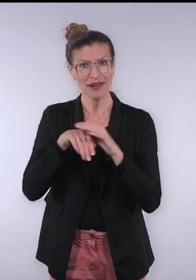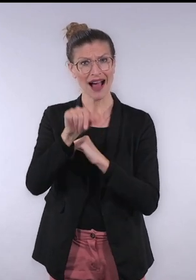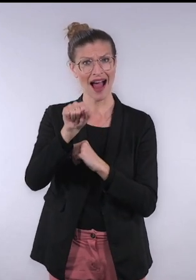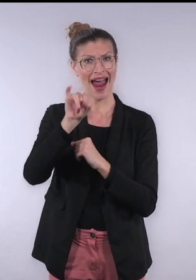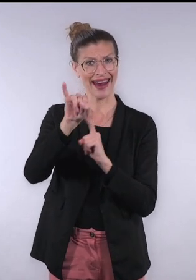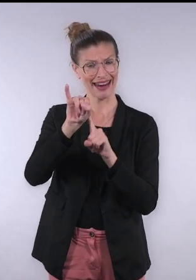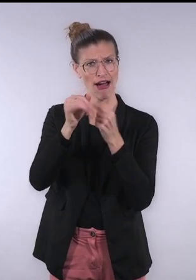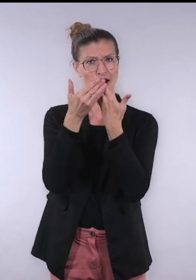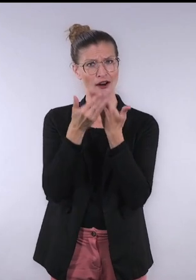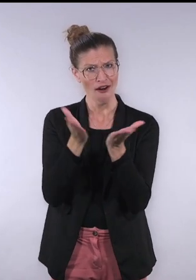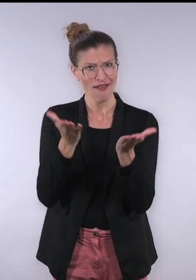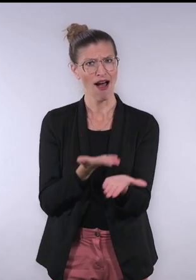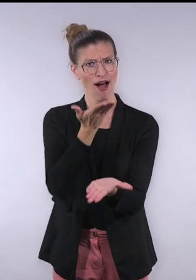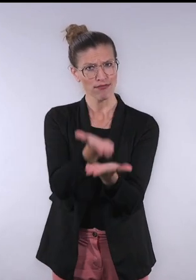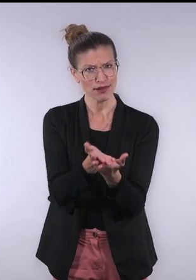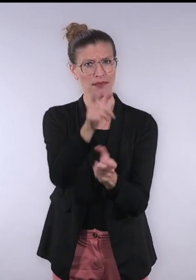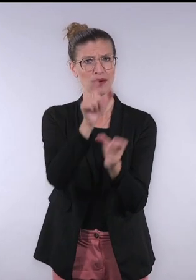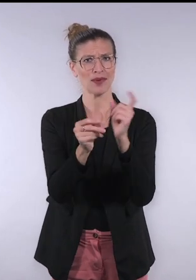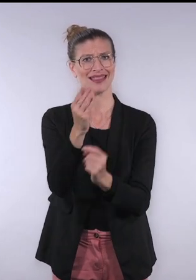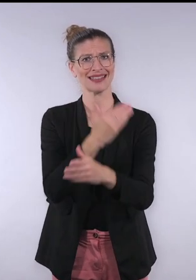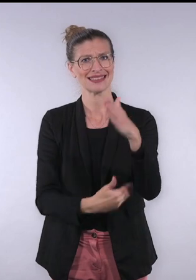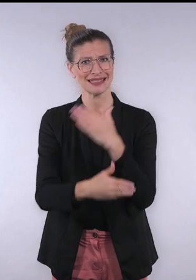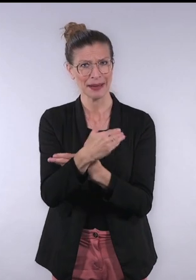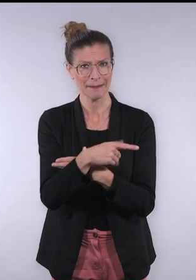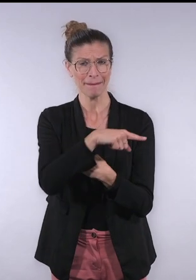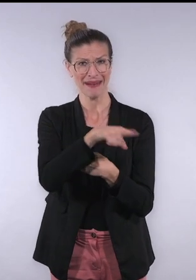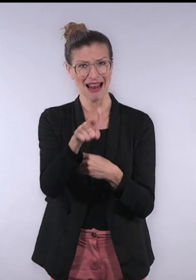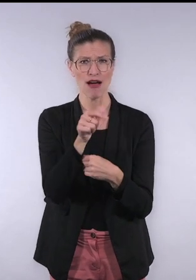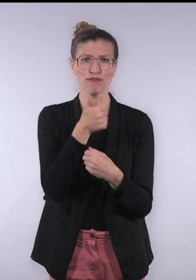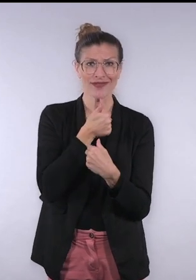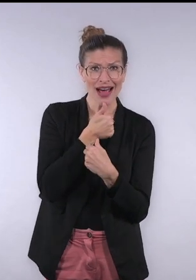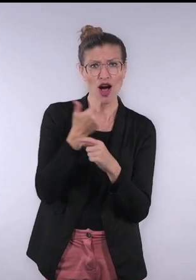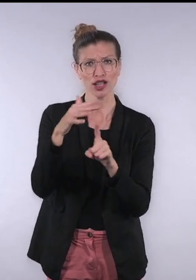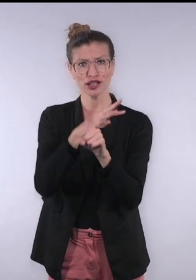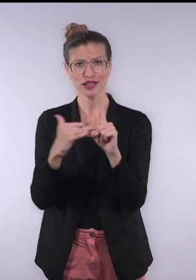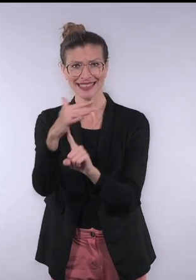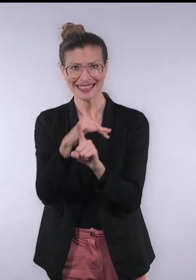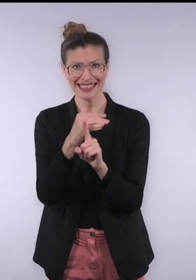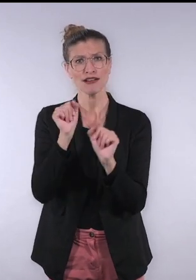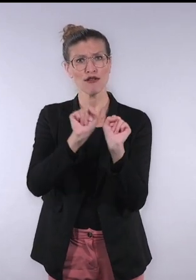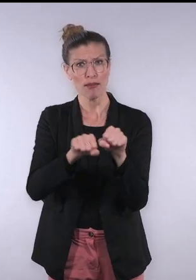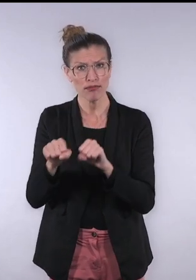and the opportunities the AI is offering to people with disabilities. Security and privacy were the risks.